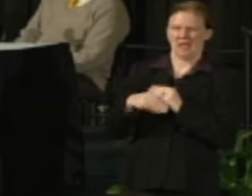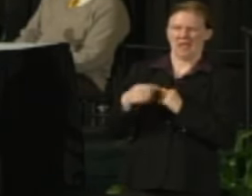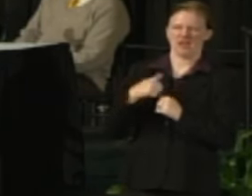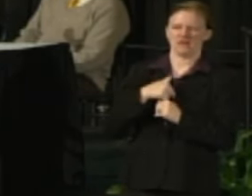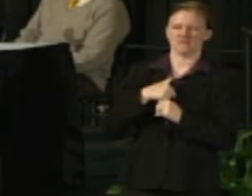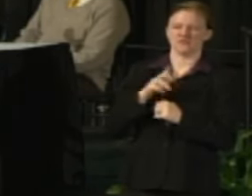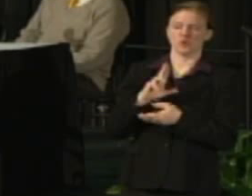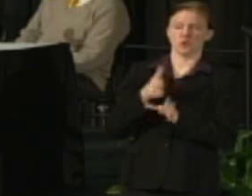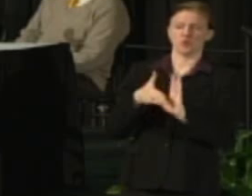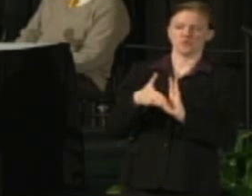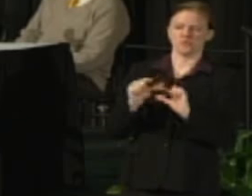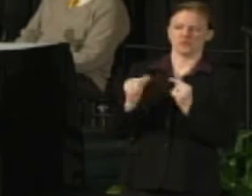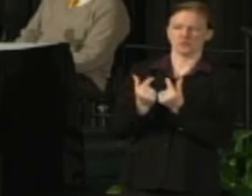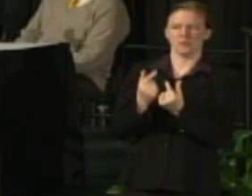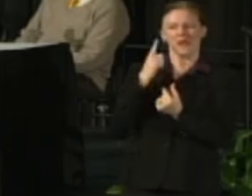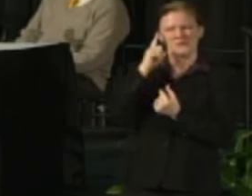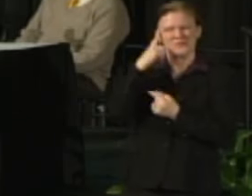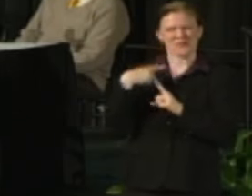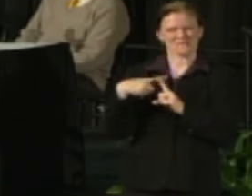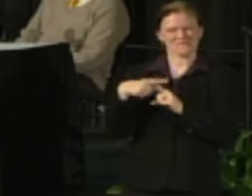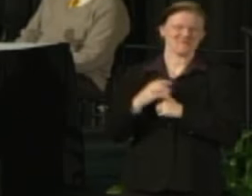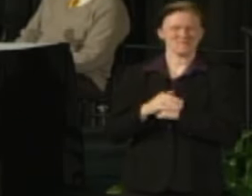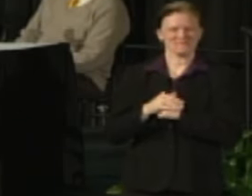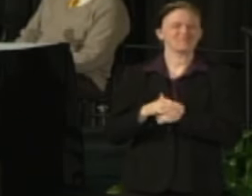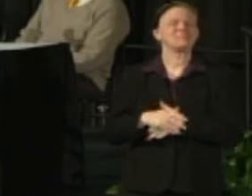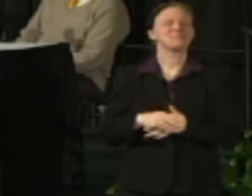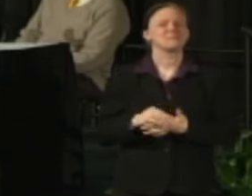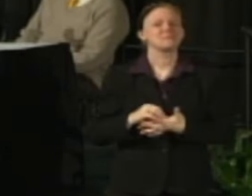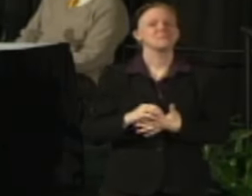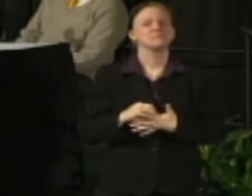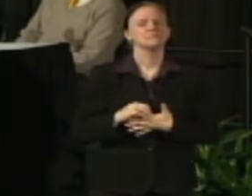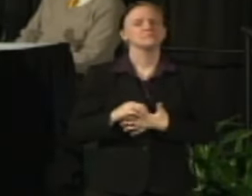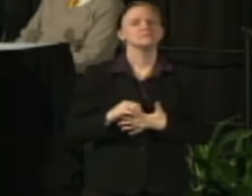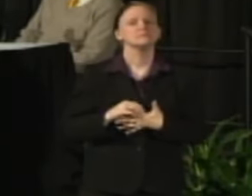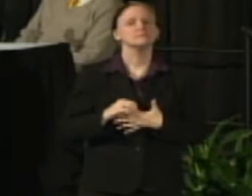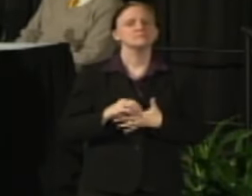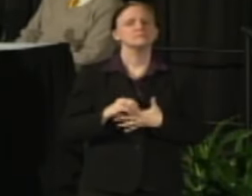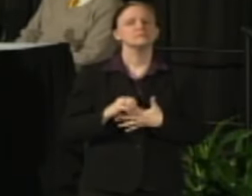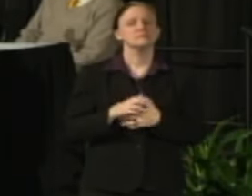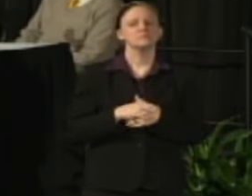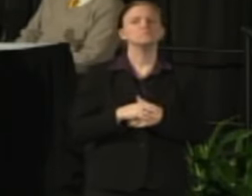I know you're thinking of us kindly. I took the time to and I've been active in governance throughout my career